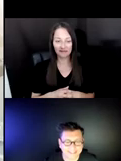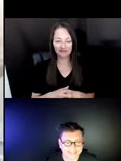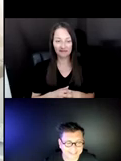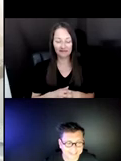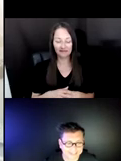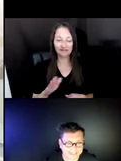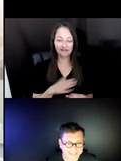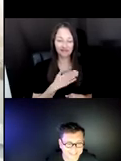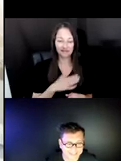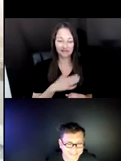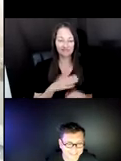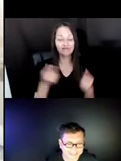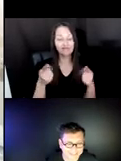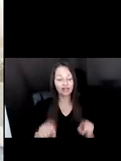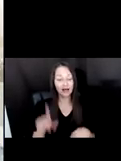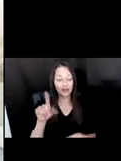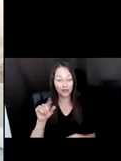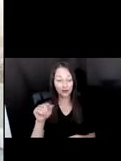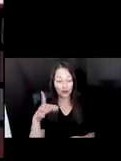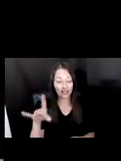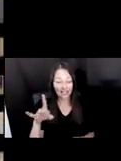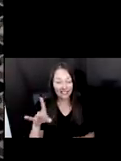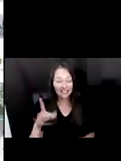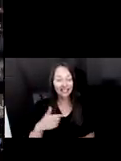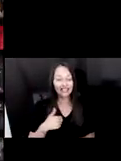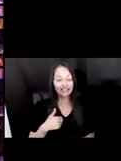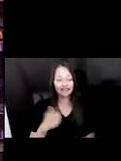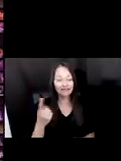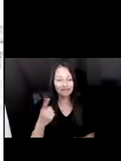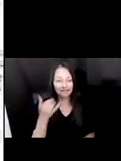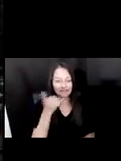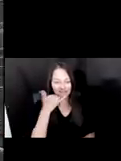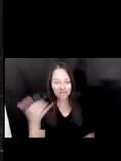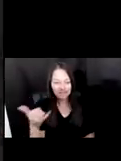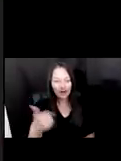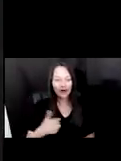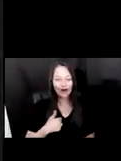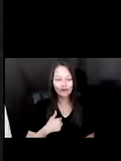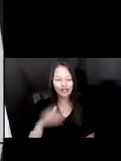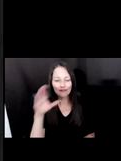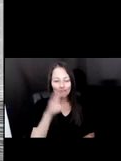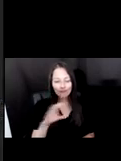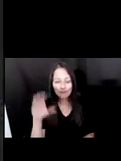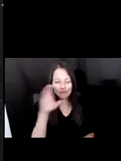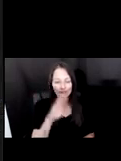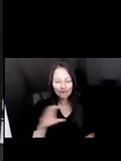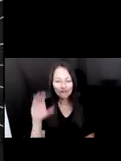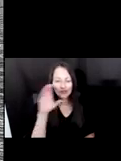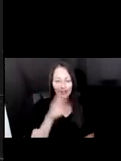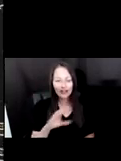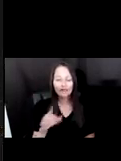IN 2018, I HAD A CALL FROM LA PHILHARMONIC WHO WAS LOOKING FOR AN EXCEPTIONAL INSTALLATION TO HELP